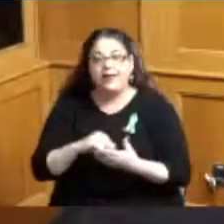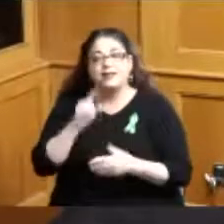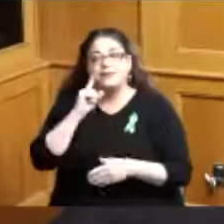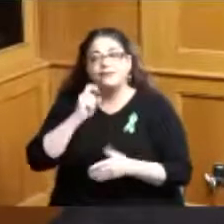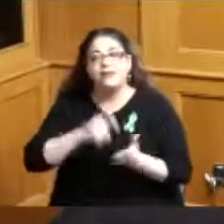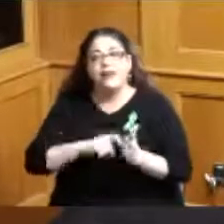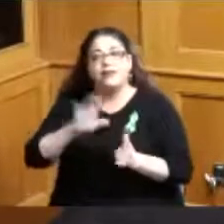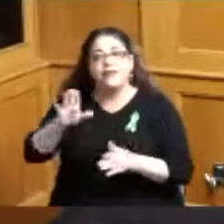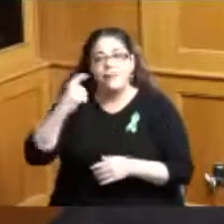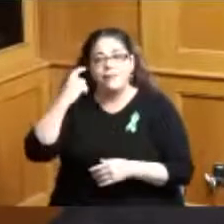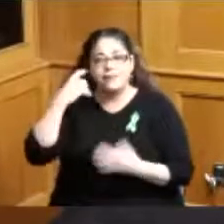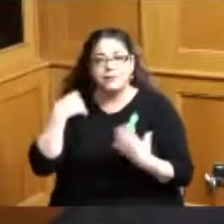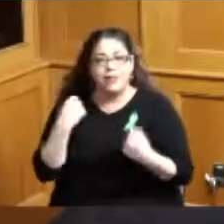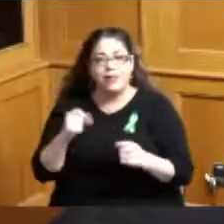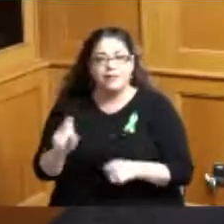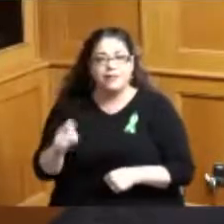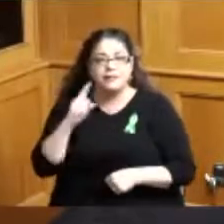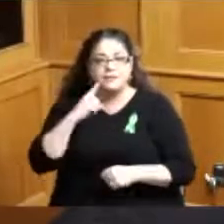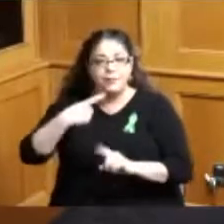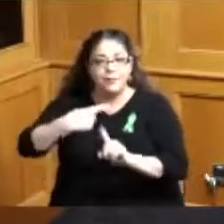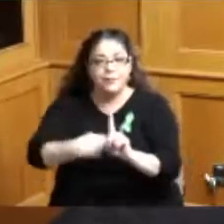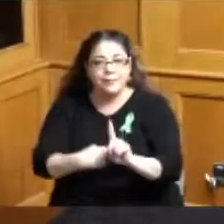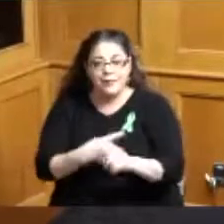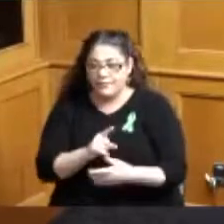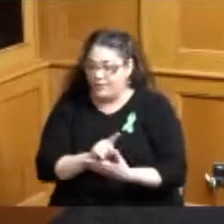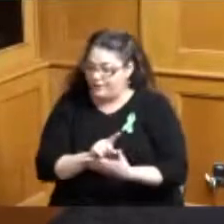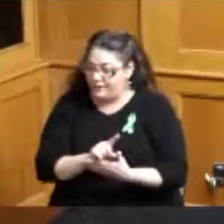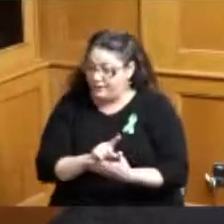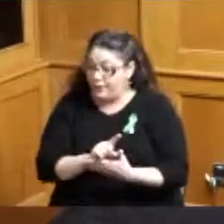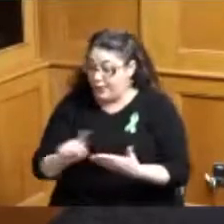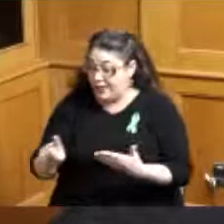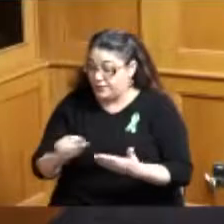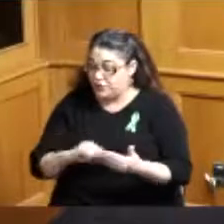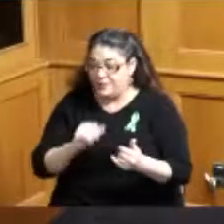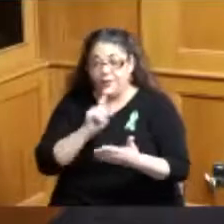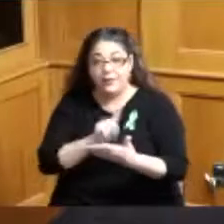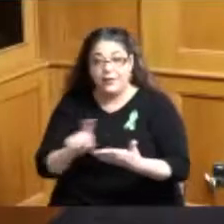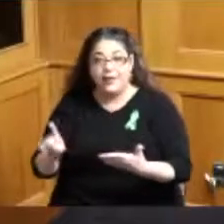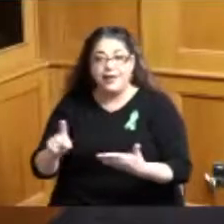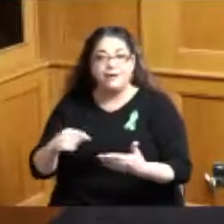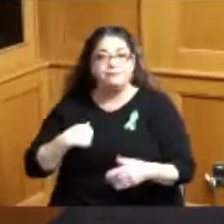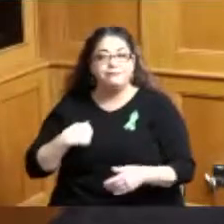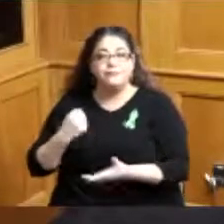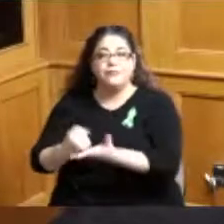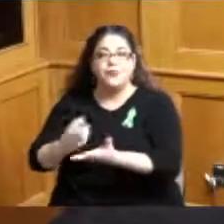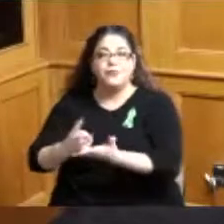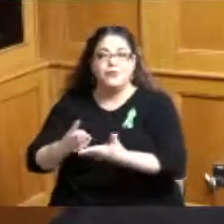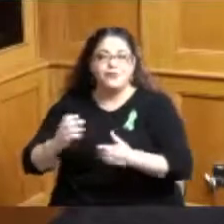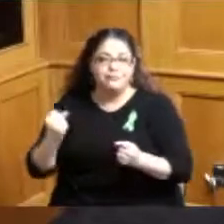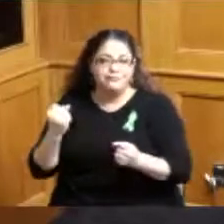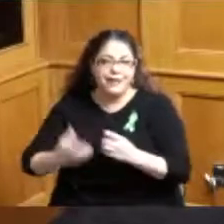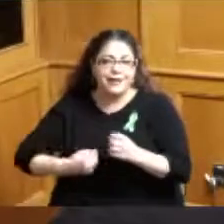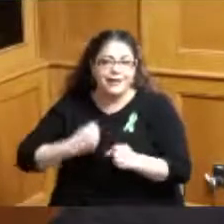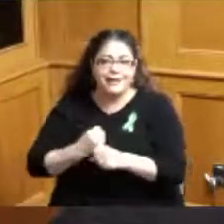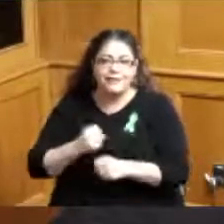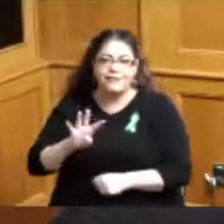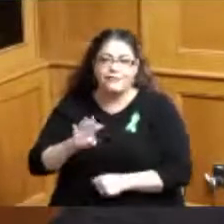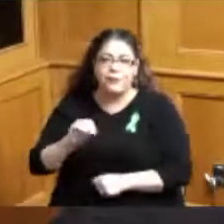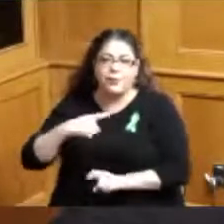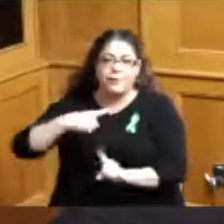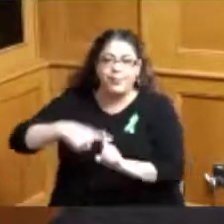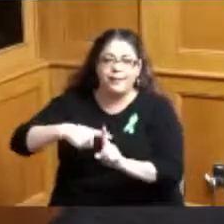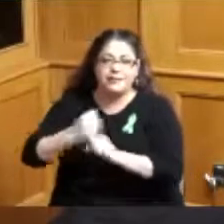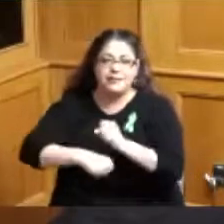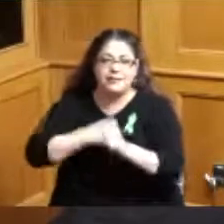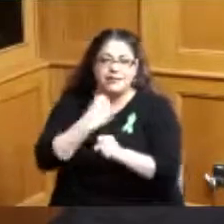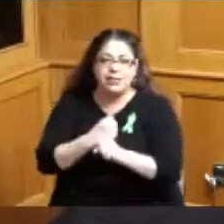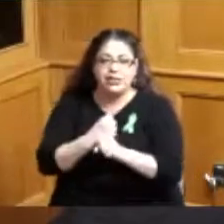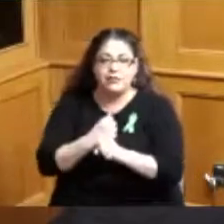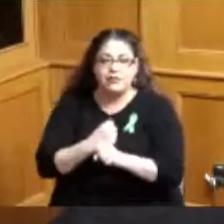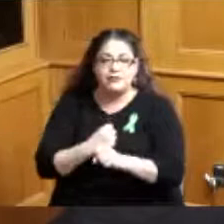mental health is my expertise I have been a social worker for 40 plus years so but it never changes